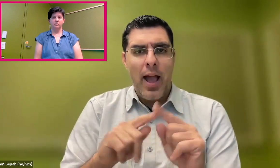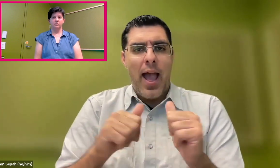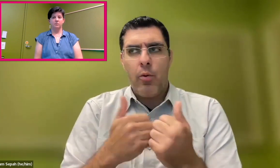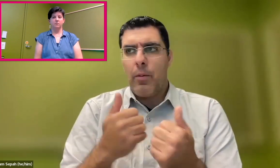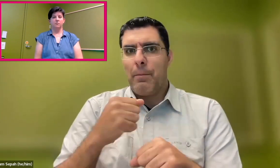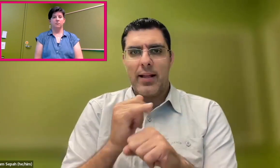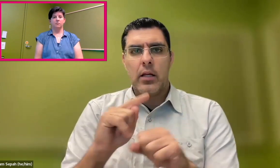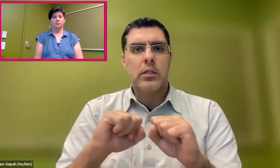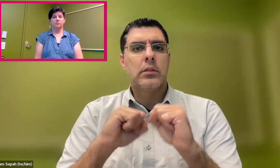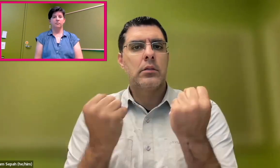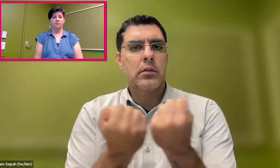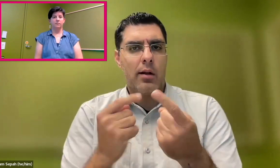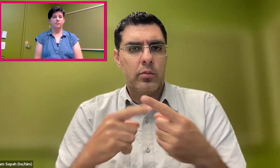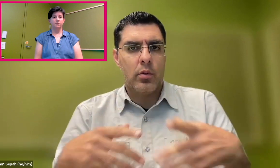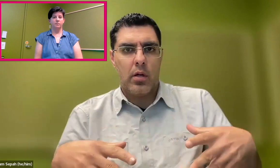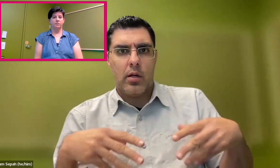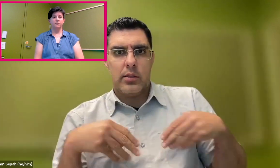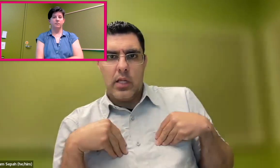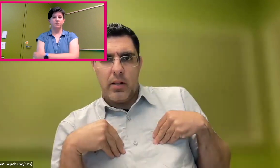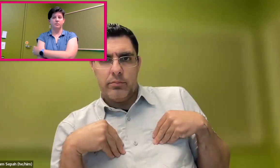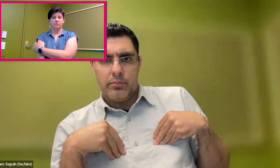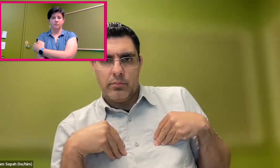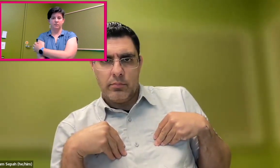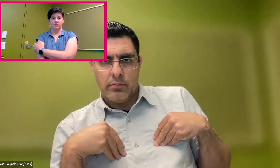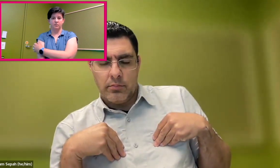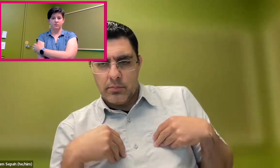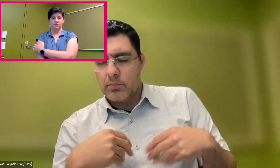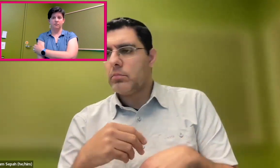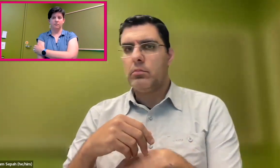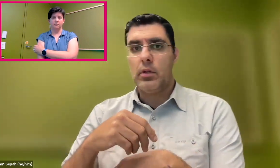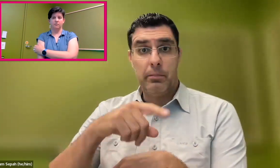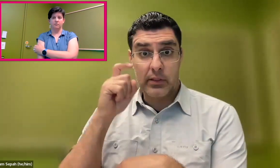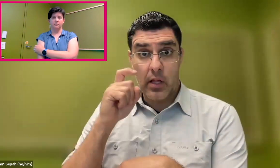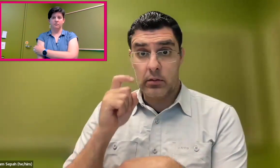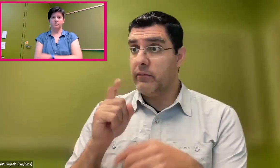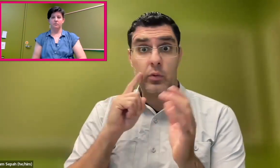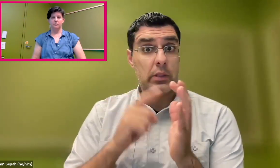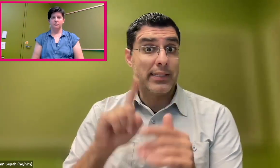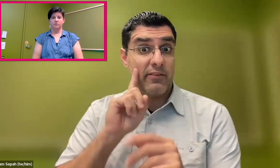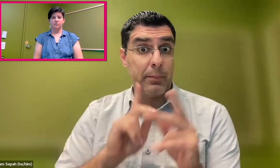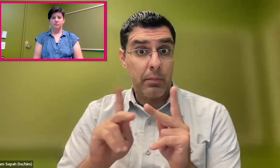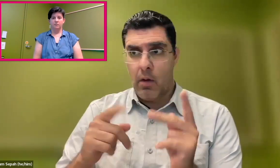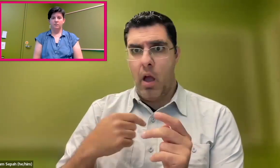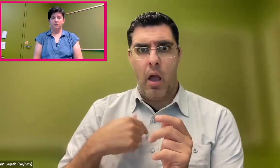is not only working for one person, but is something that all of society can adopt and accept?